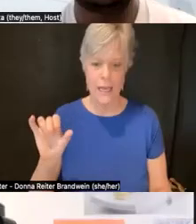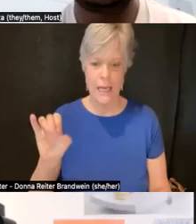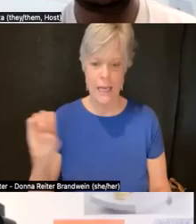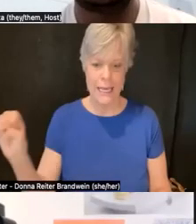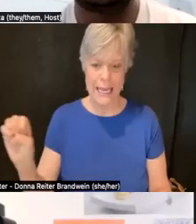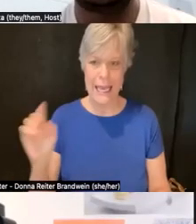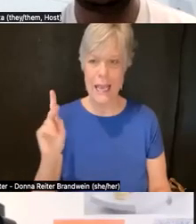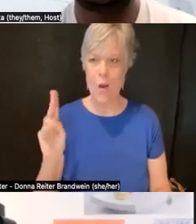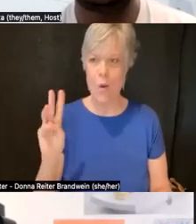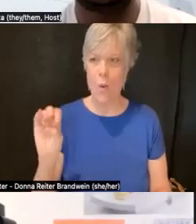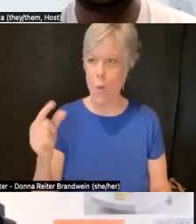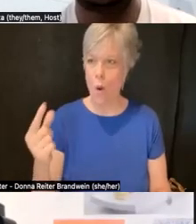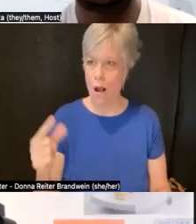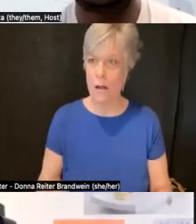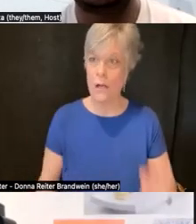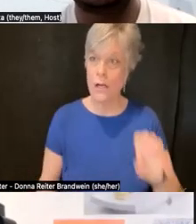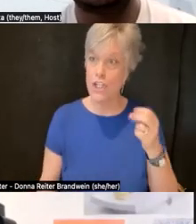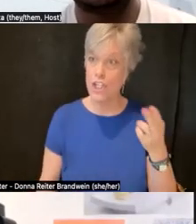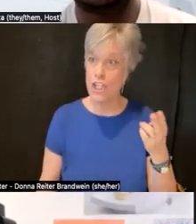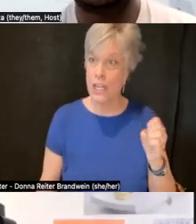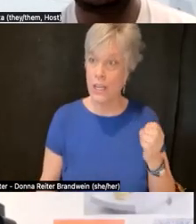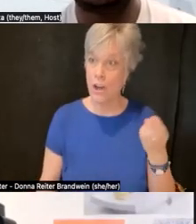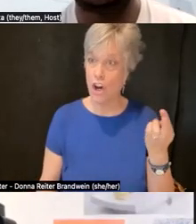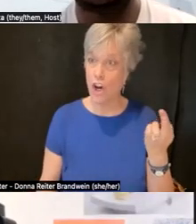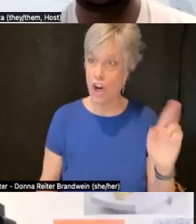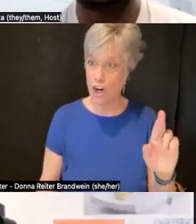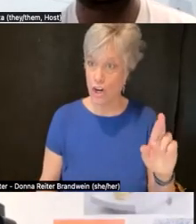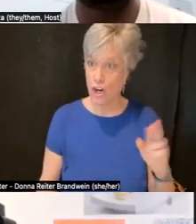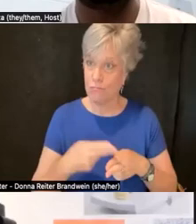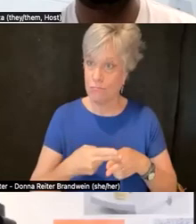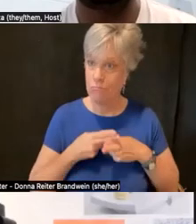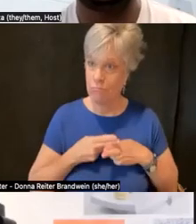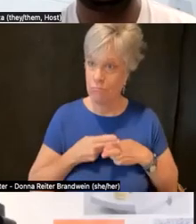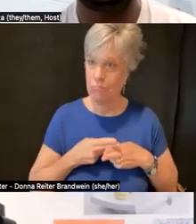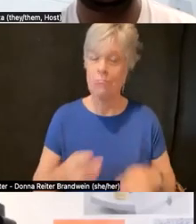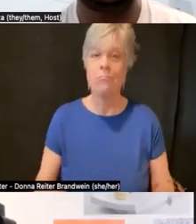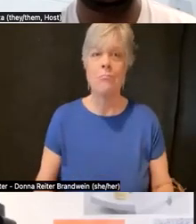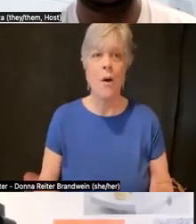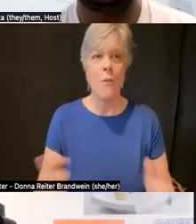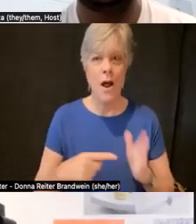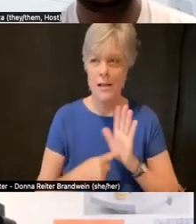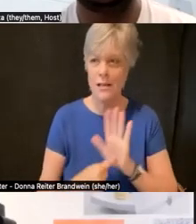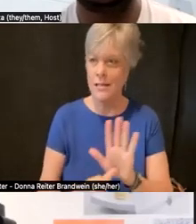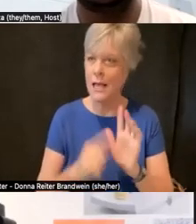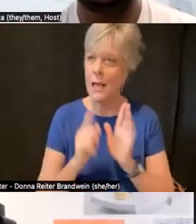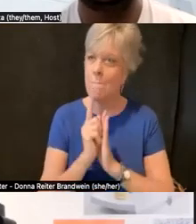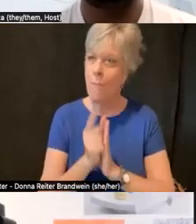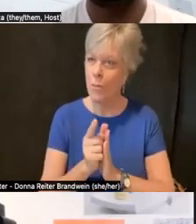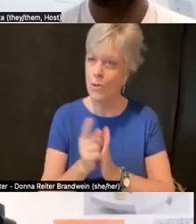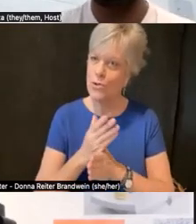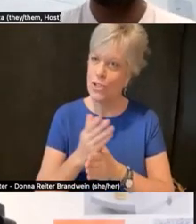And before I go on, I just wanted to take a moment to share that similar to Diane, I'm privileged